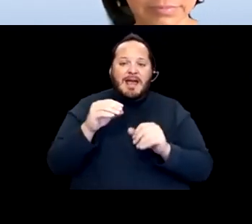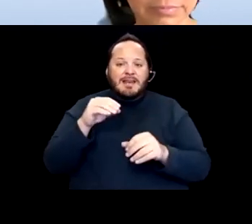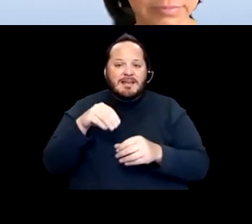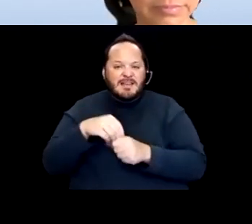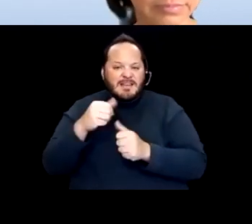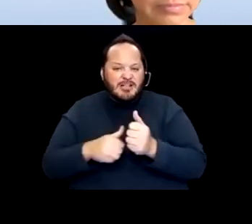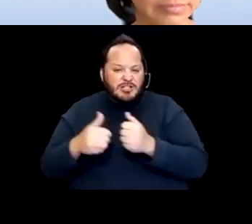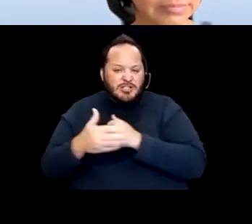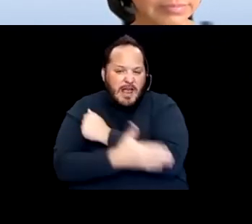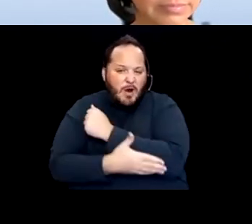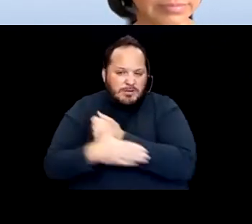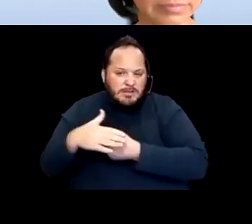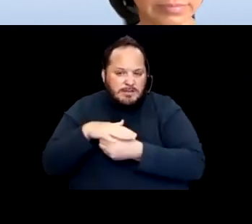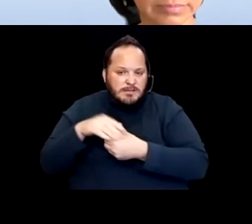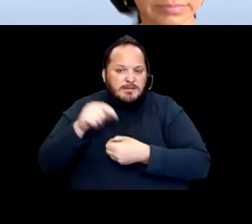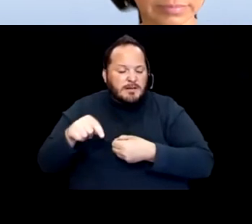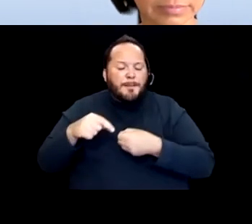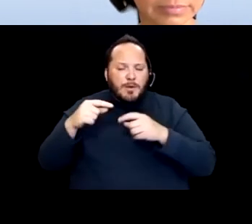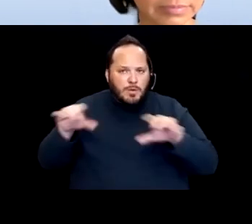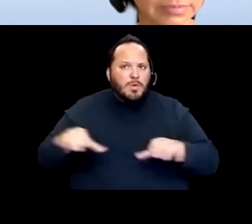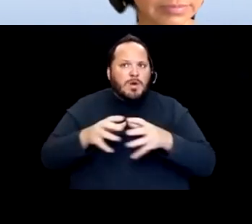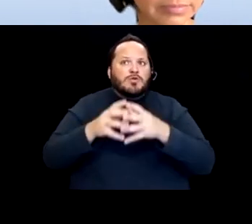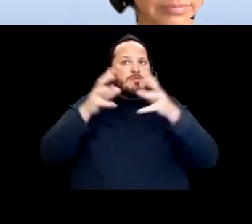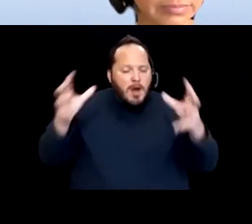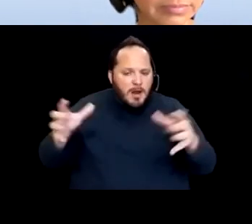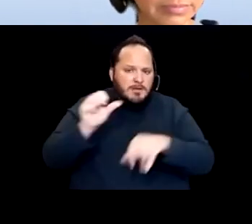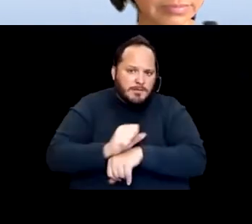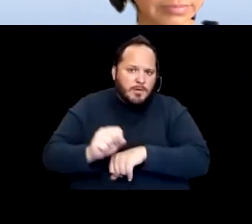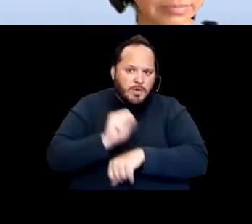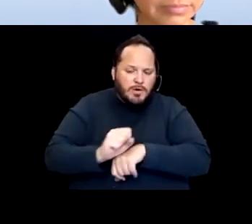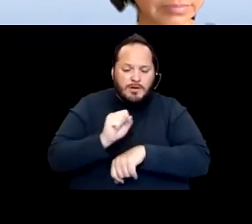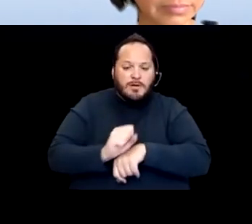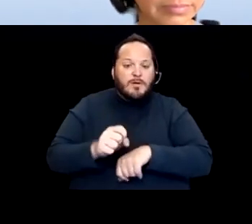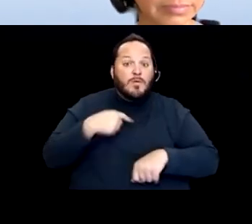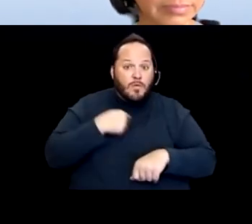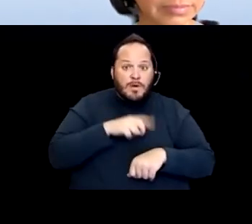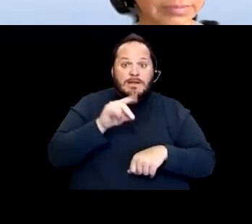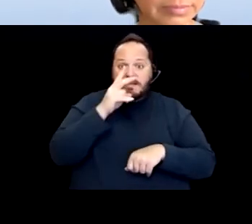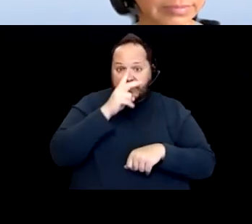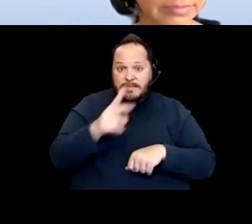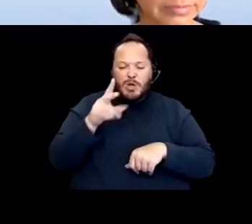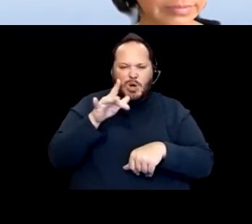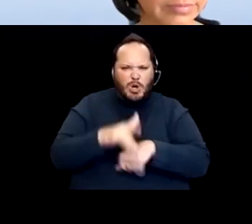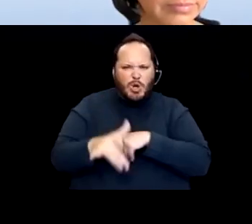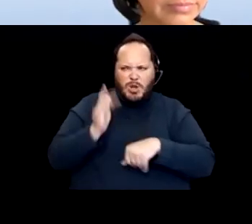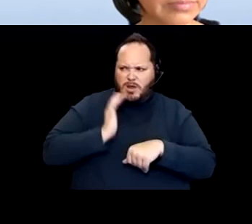been doing a tremendous amount of work. We saw early on when the CVAC was being formed at the statewide level.